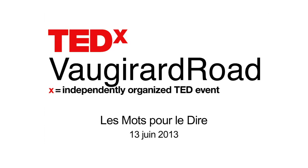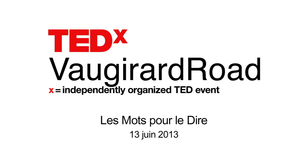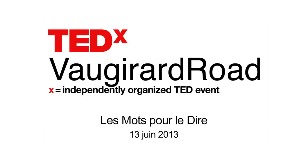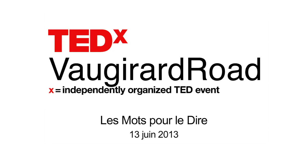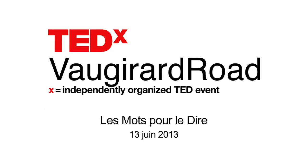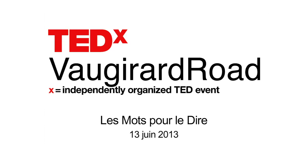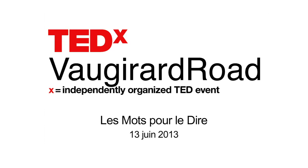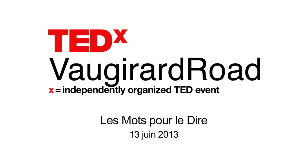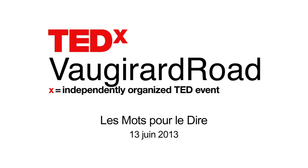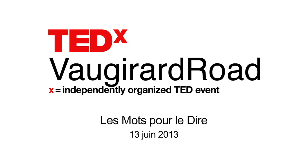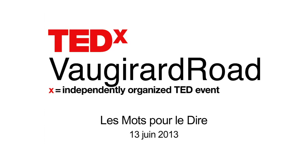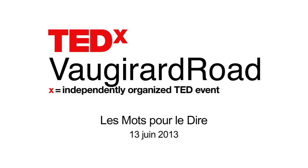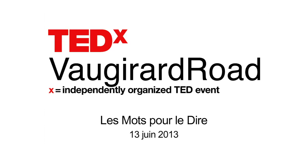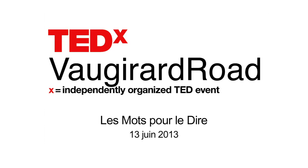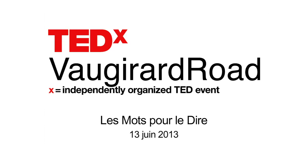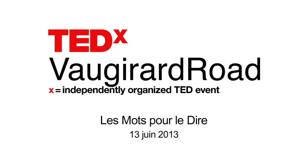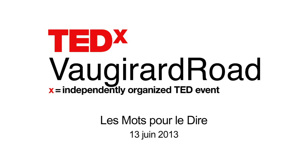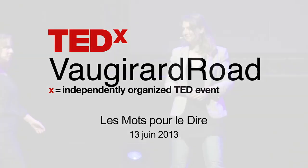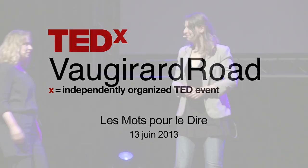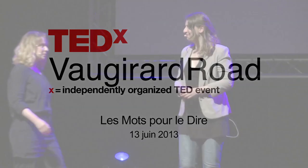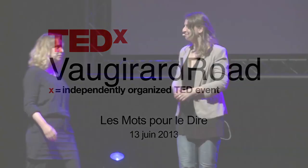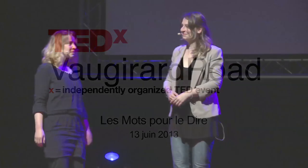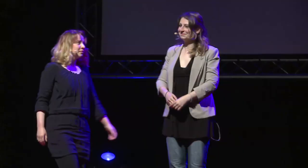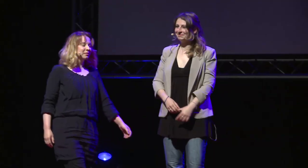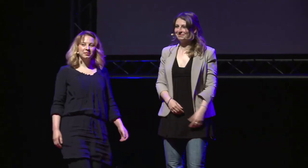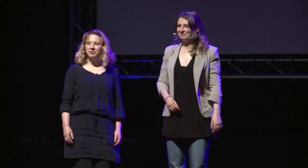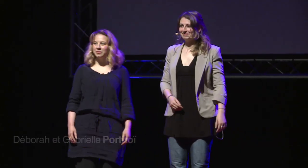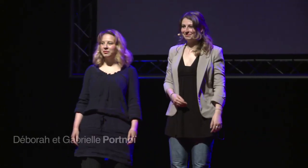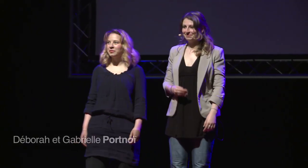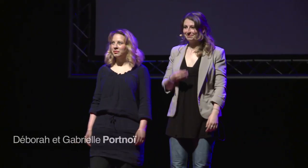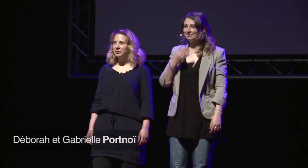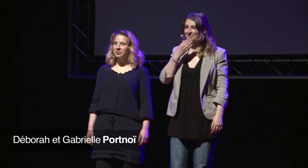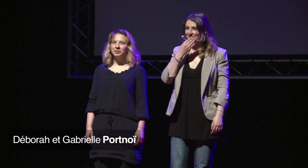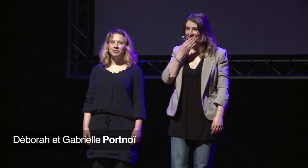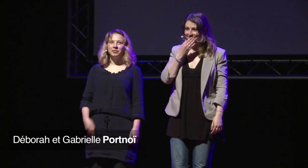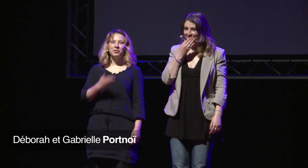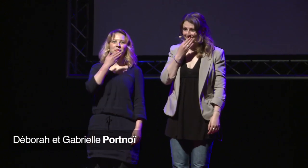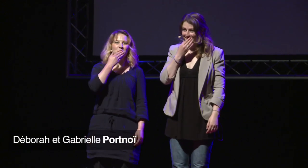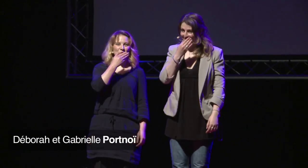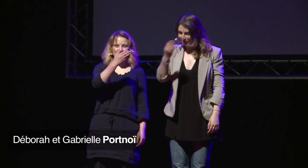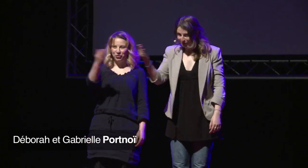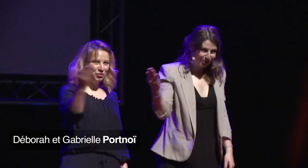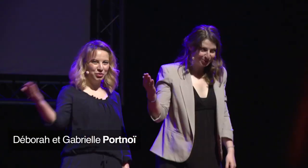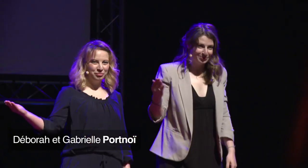Translator: Martin Grande Reviewer: Denise RQ